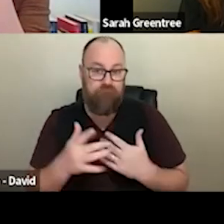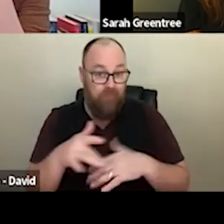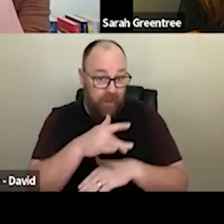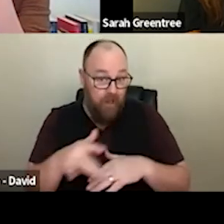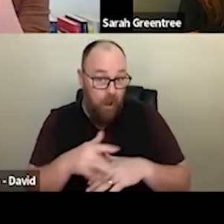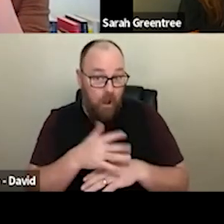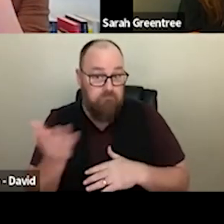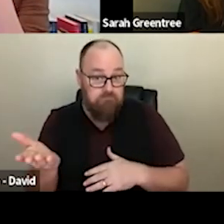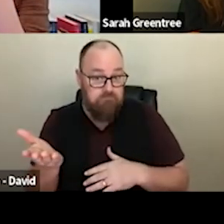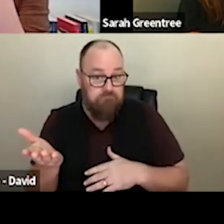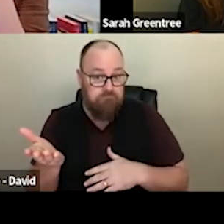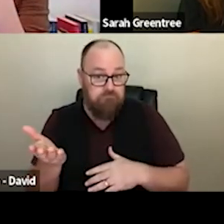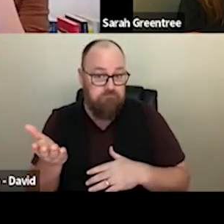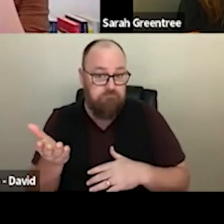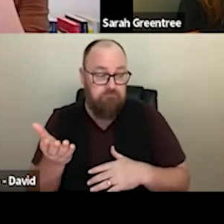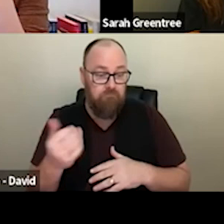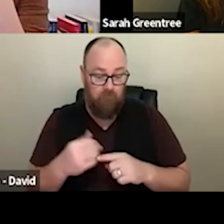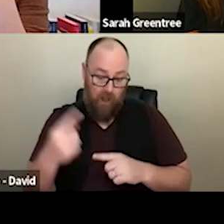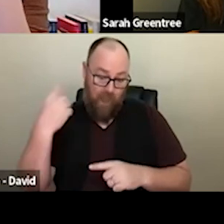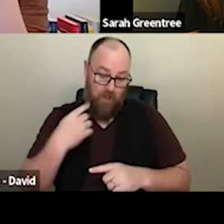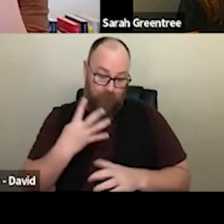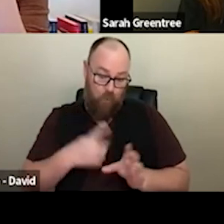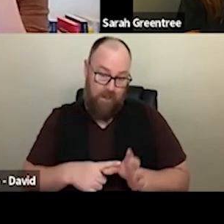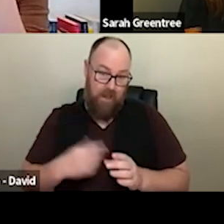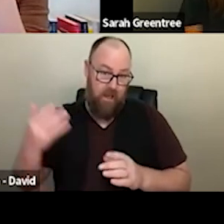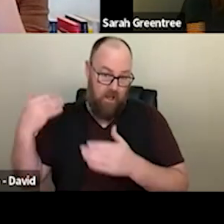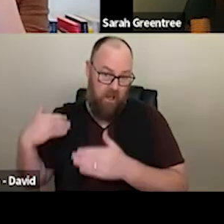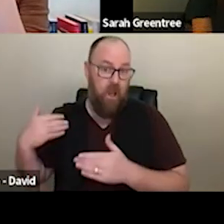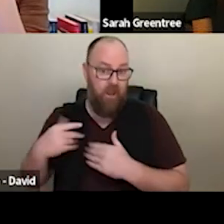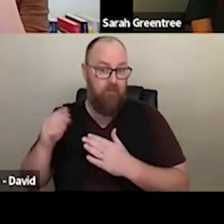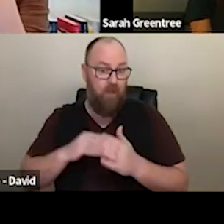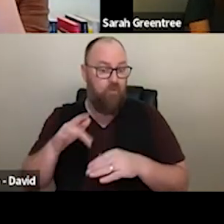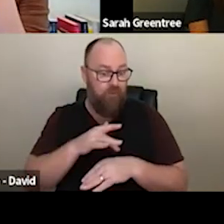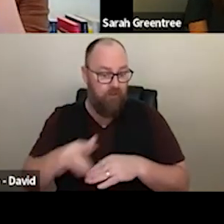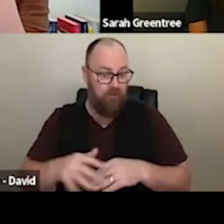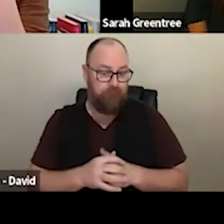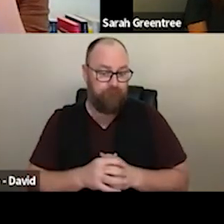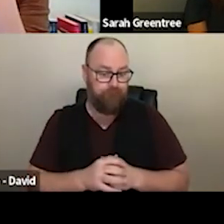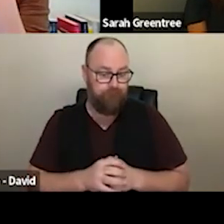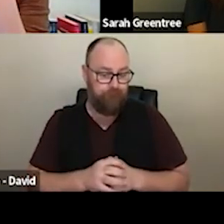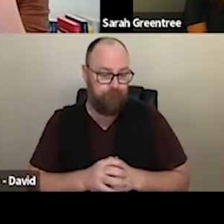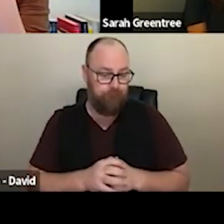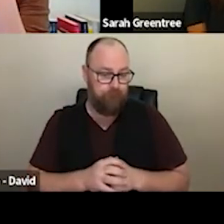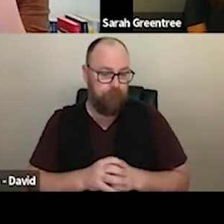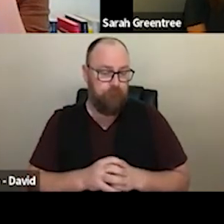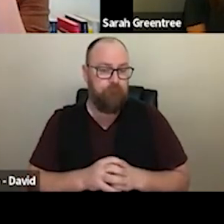So, for example, some of our see the Physician Theater companies in the last 4 year, funding round applied to the theater panel, for example, but it's really up to the organization to to decide. round applied to the theatre panel for Thank you.